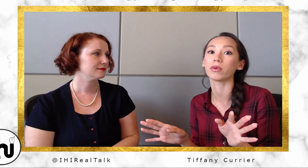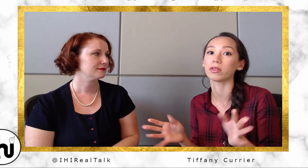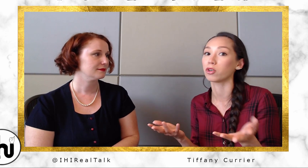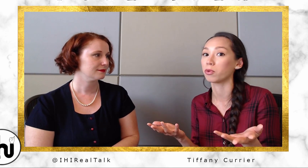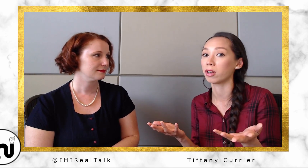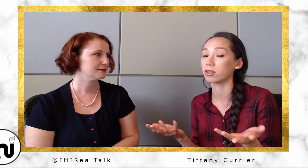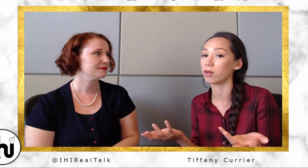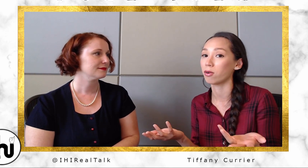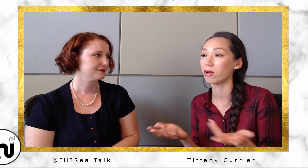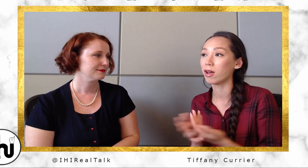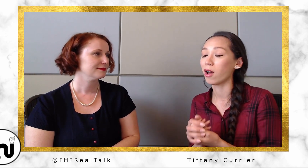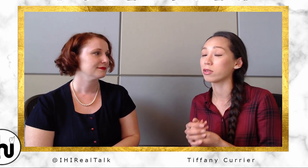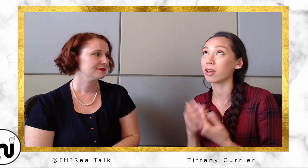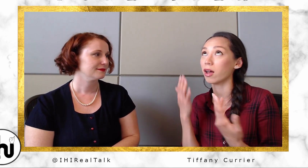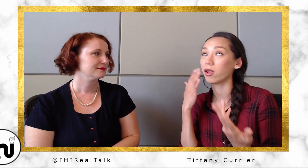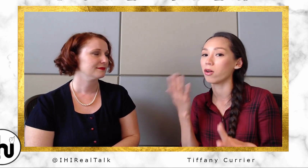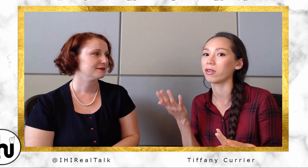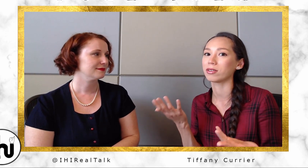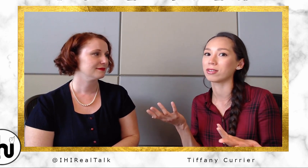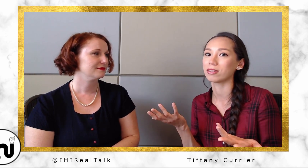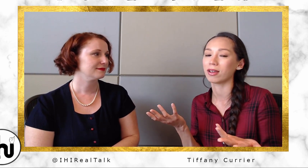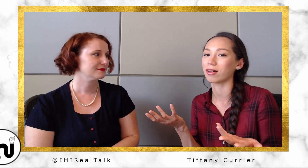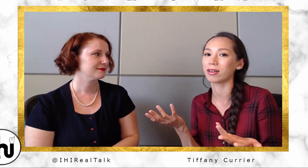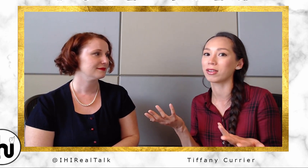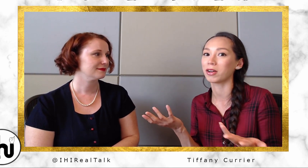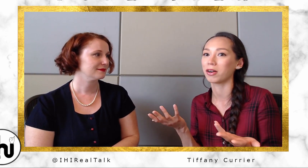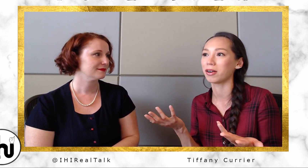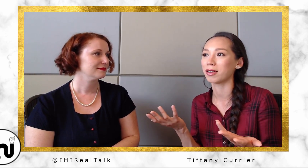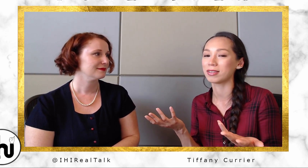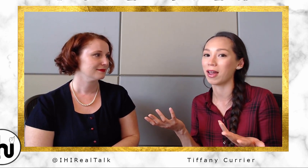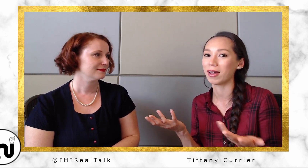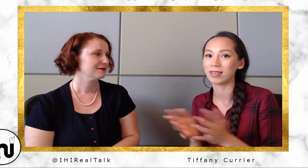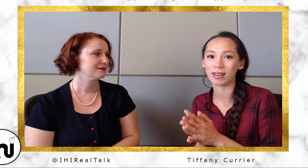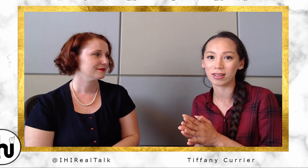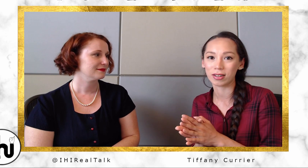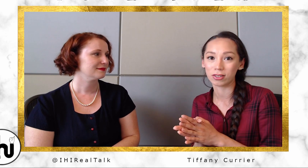interpreting, so I was like, "Hello!" That's just like clear as day, that I needed to